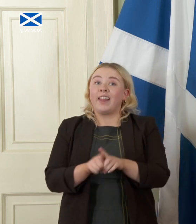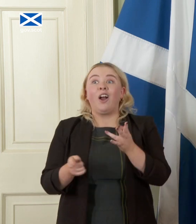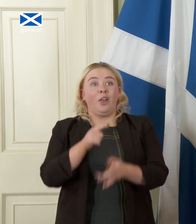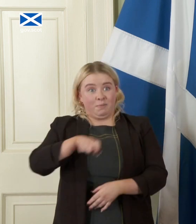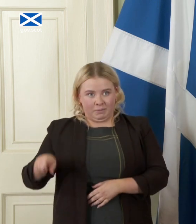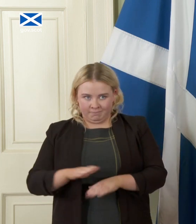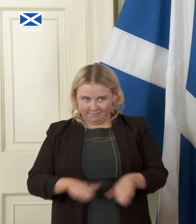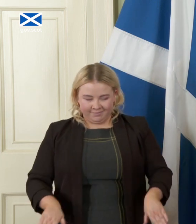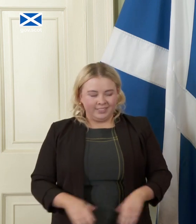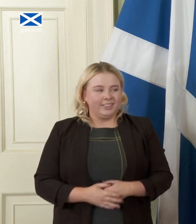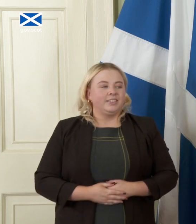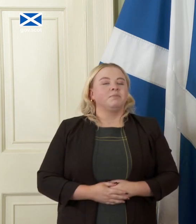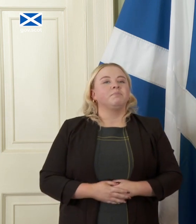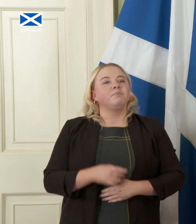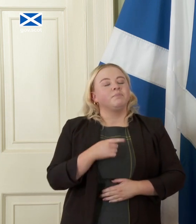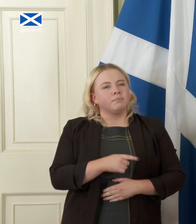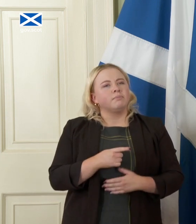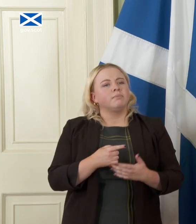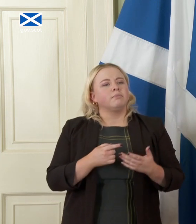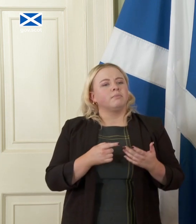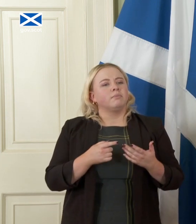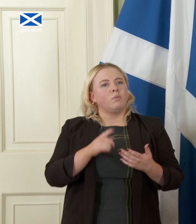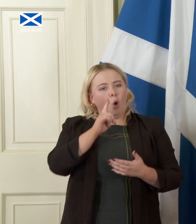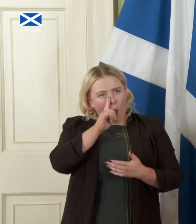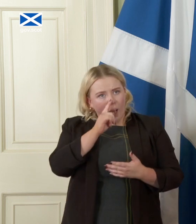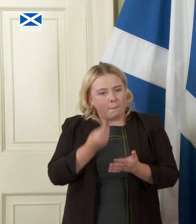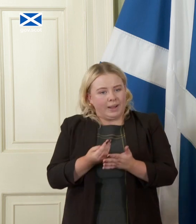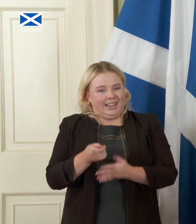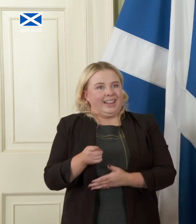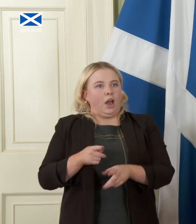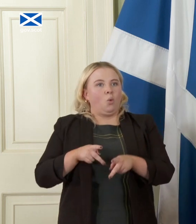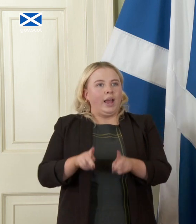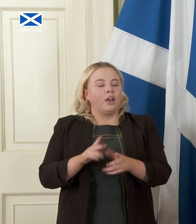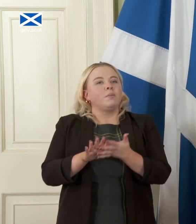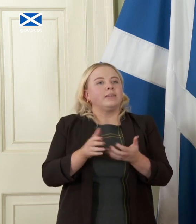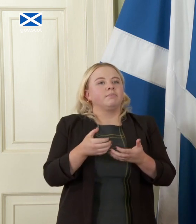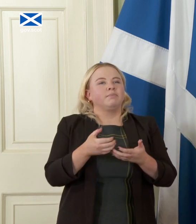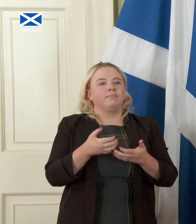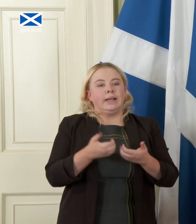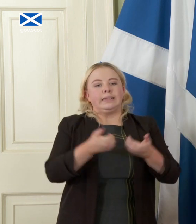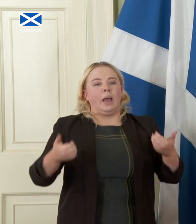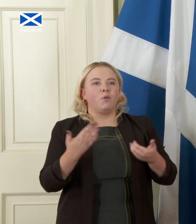but the the treatment of oil revenues in that way so taking them out of day-to-day spending is